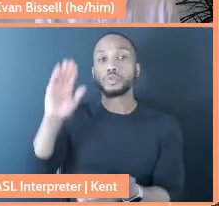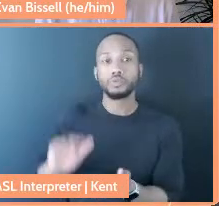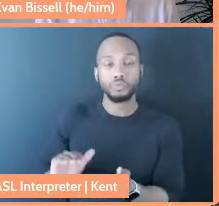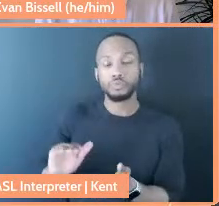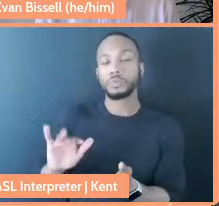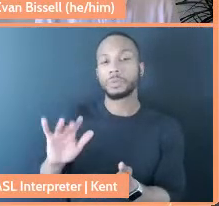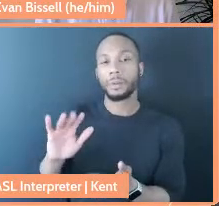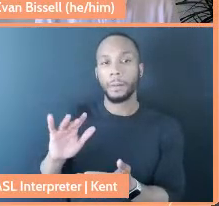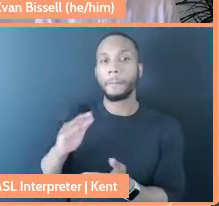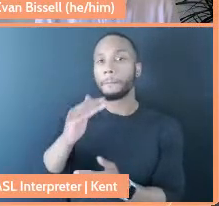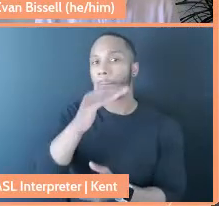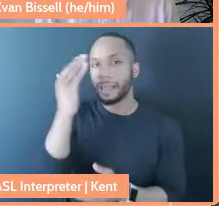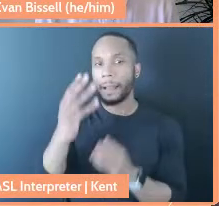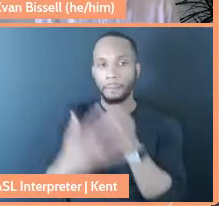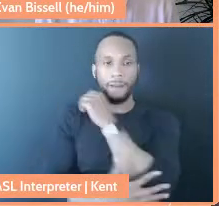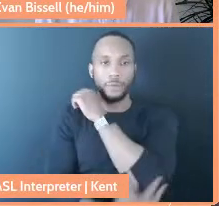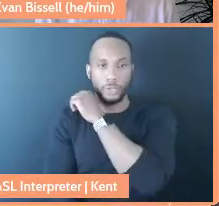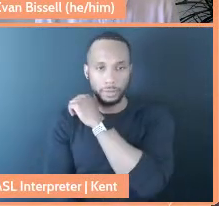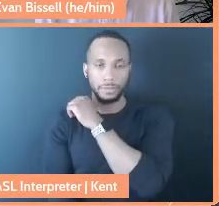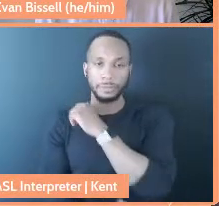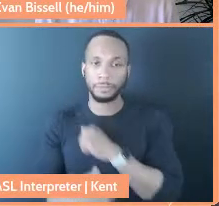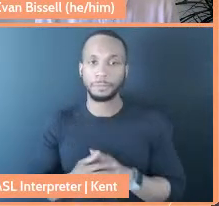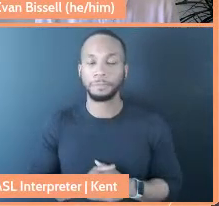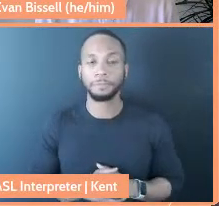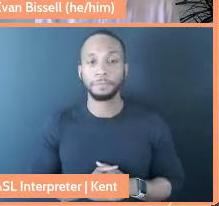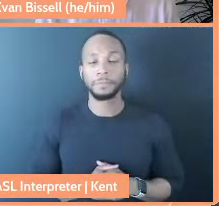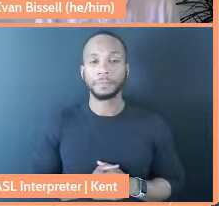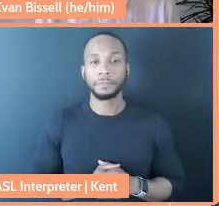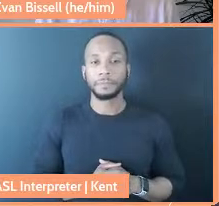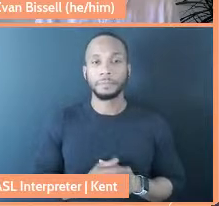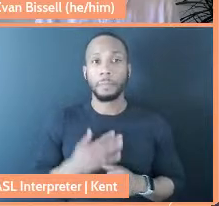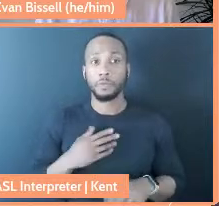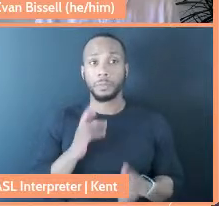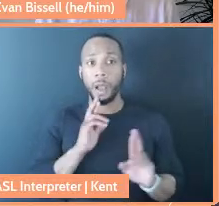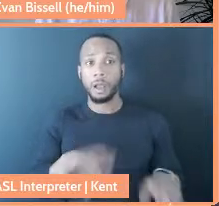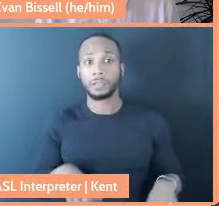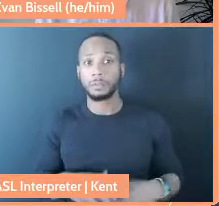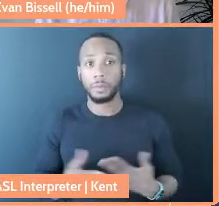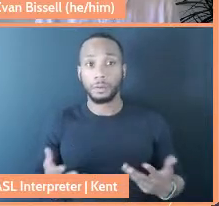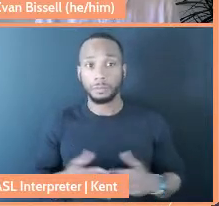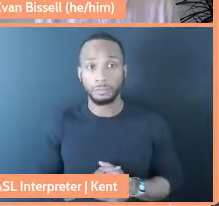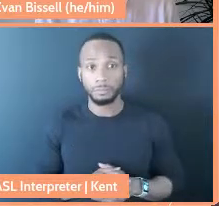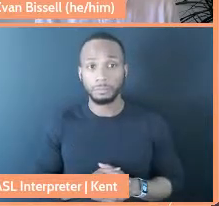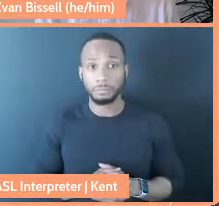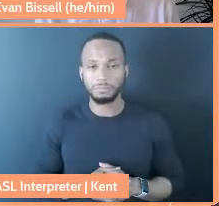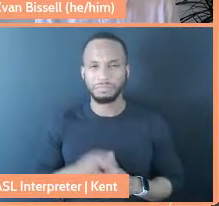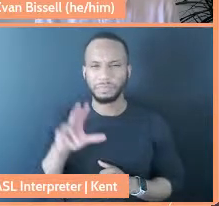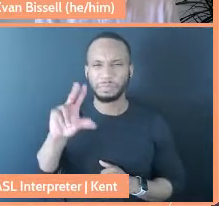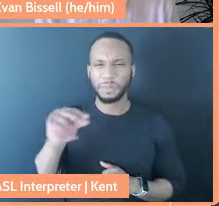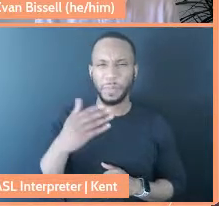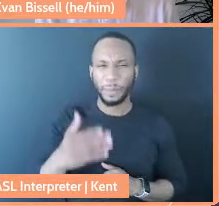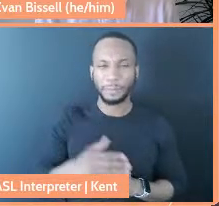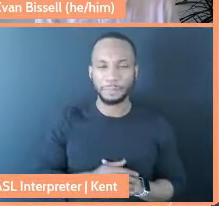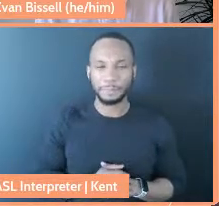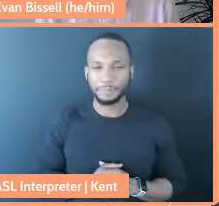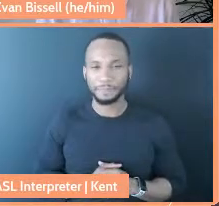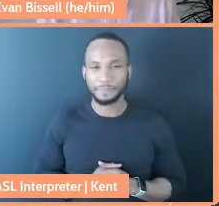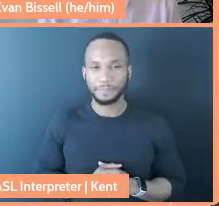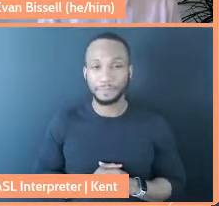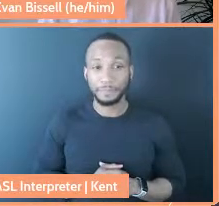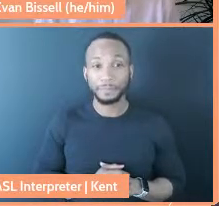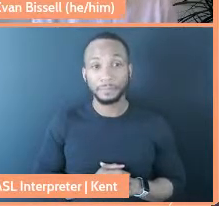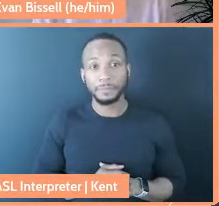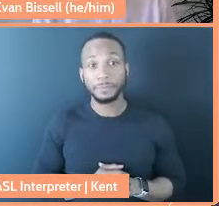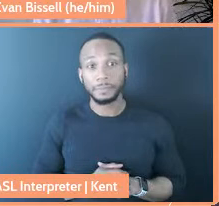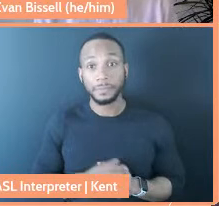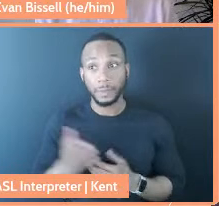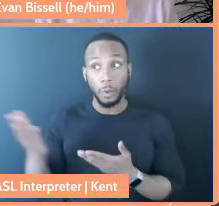black poverty, and I said, "No, thank you." They said, "We're open to pay you." I said,